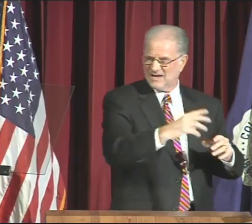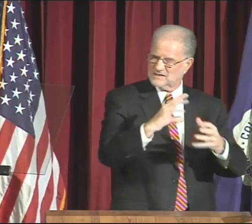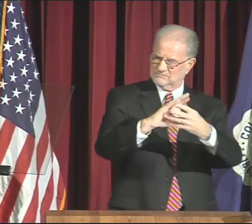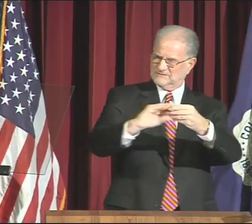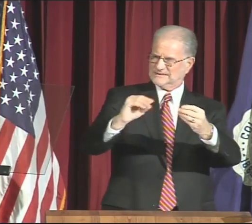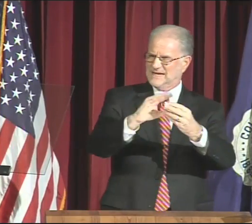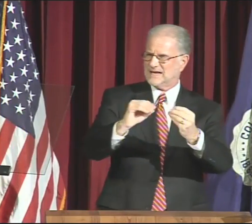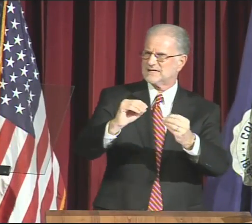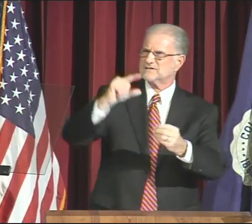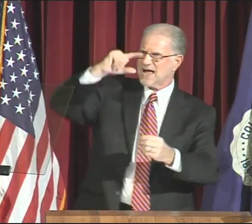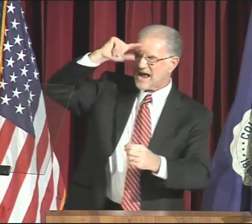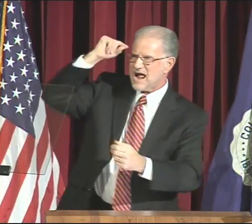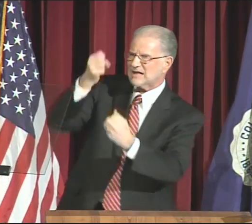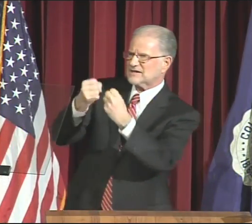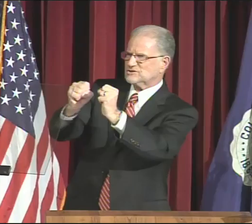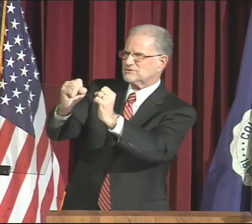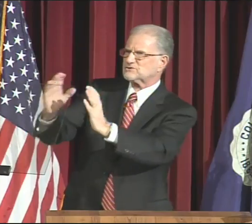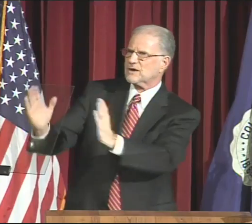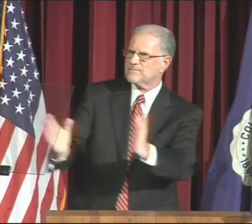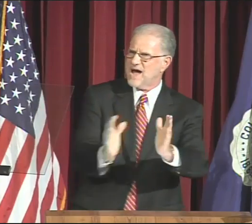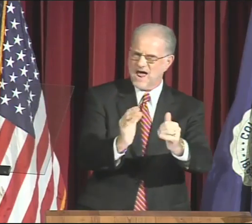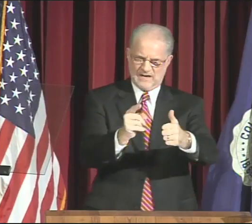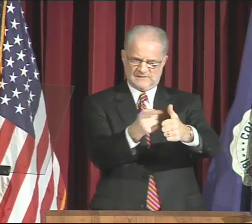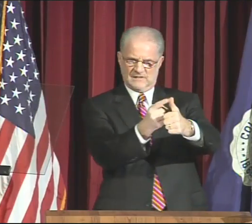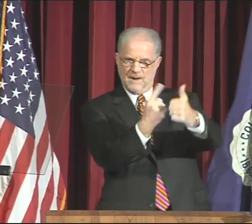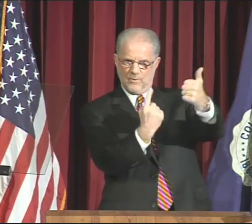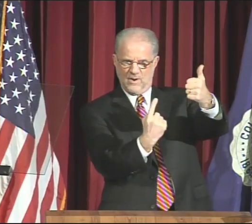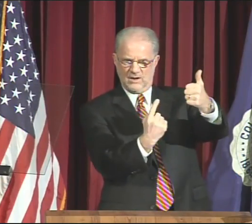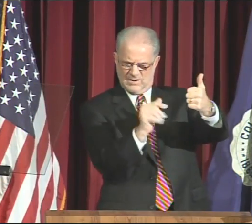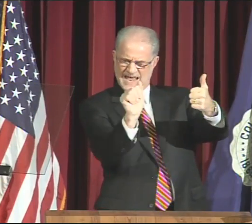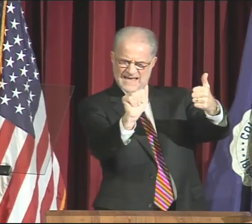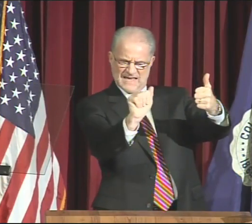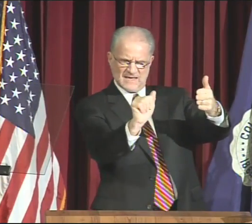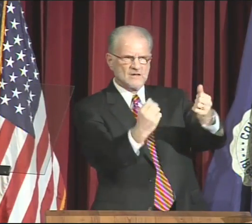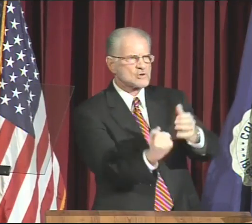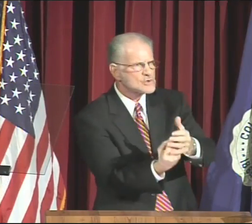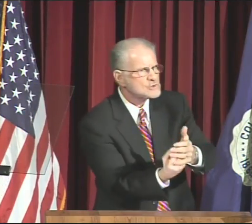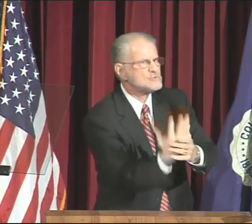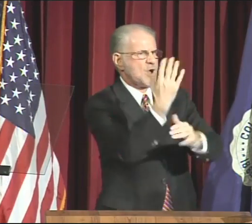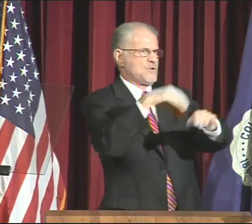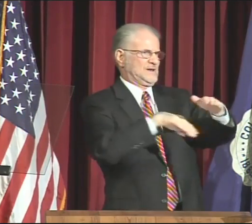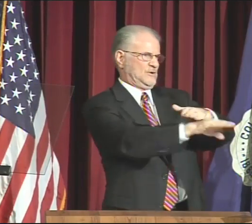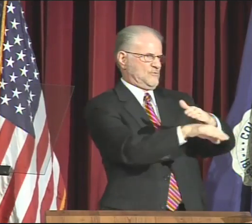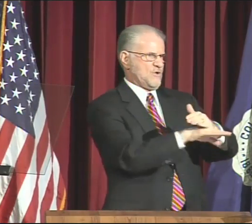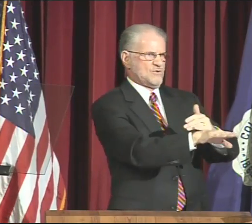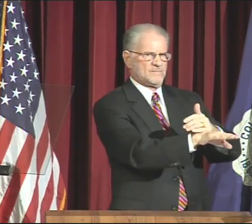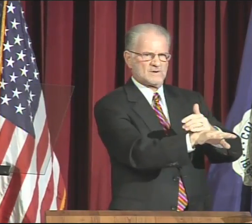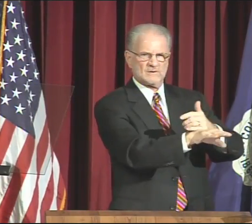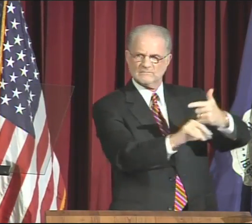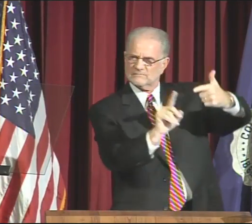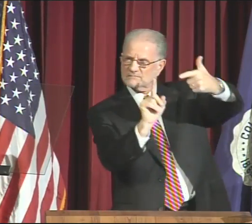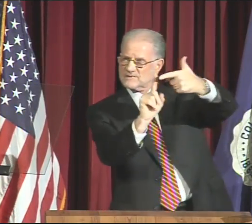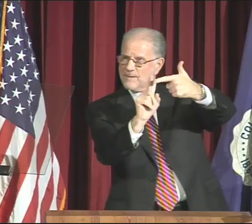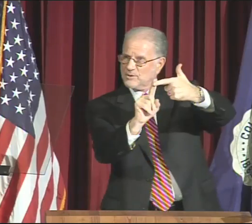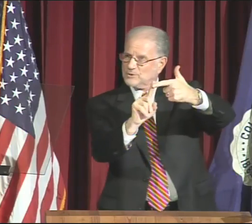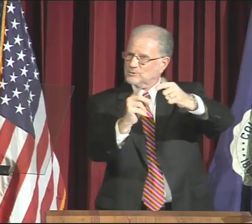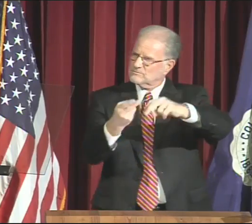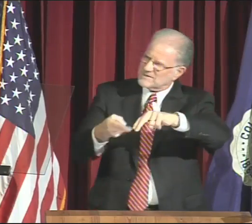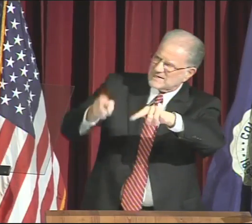This slide says: Gallaudet Strategic Plan